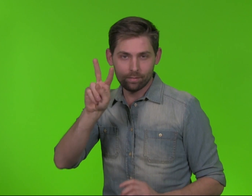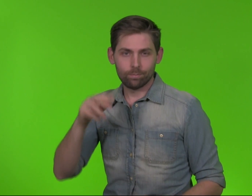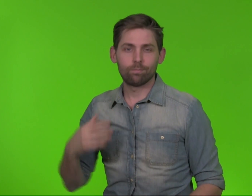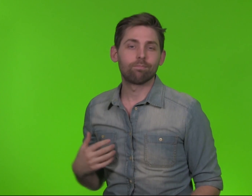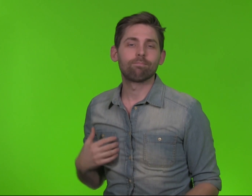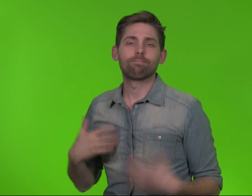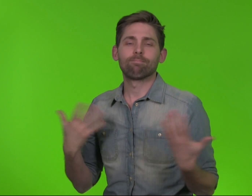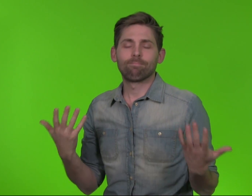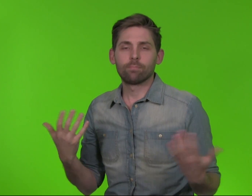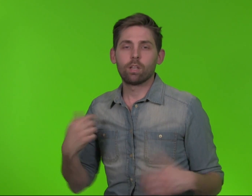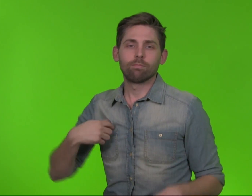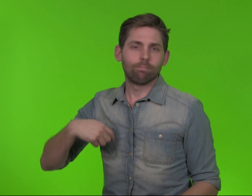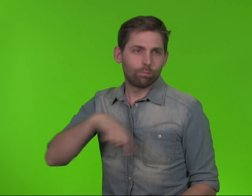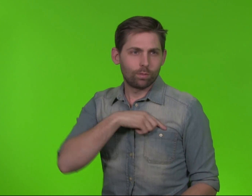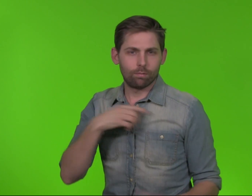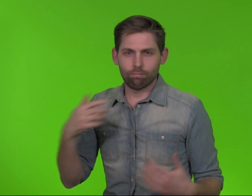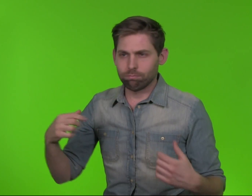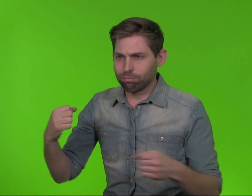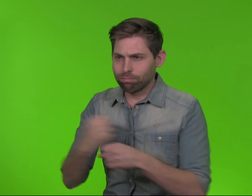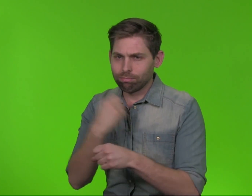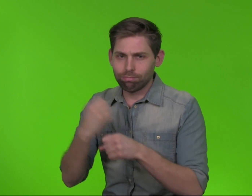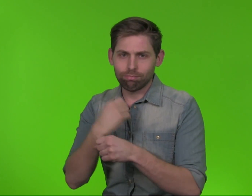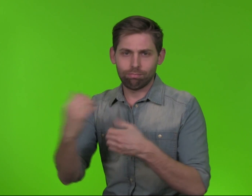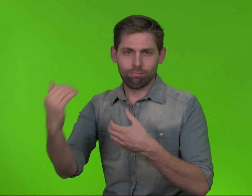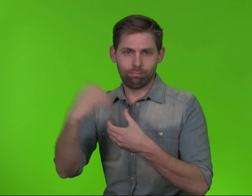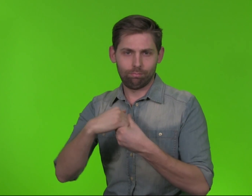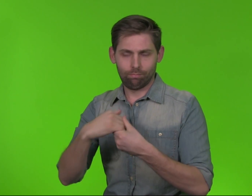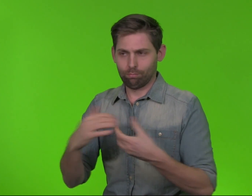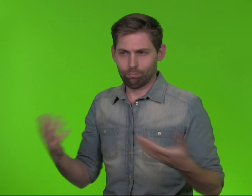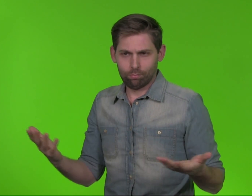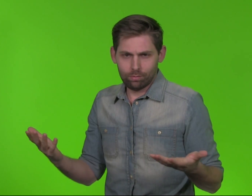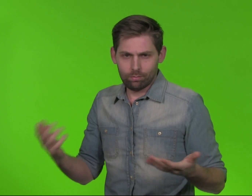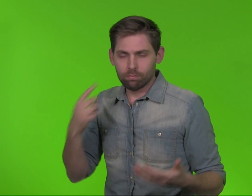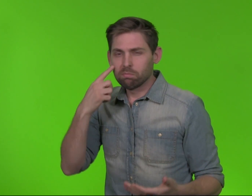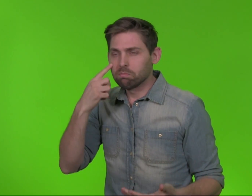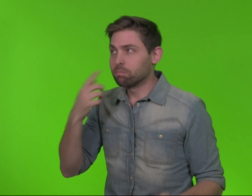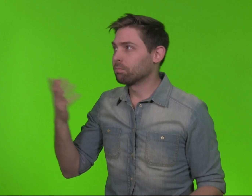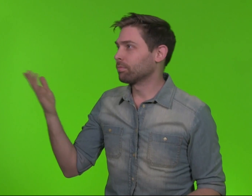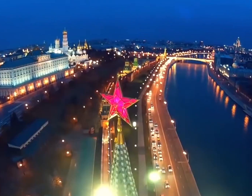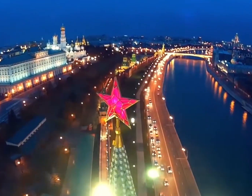What are we doing at H3 World TV? Take a look...